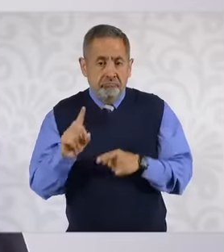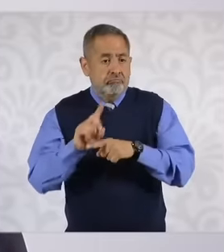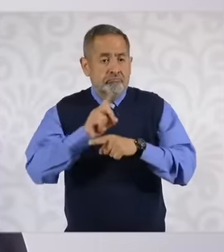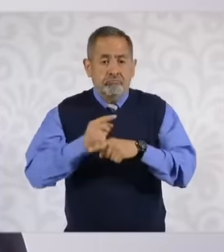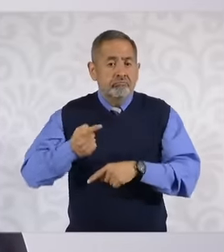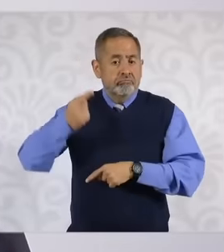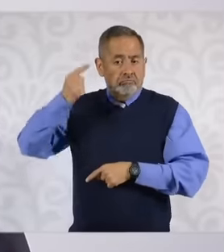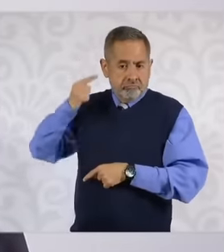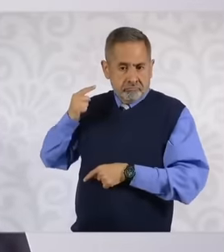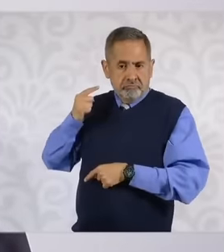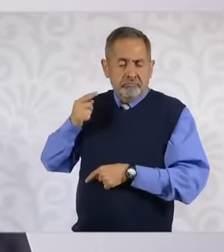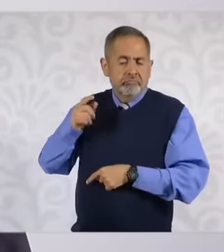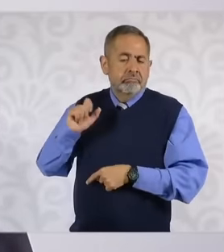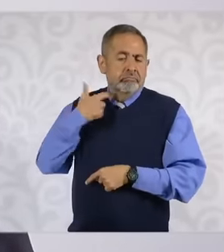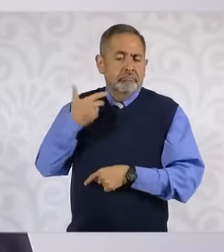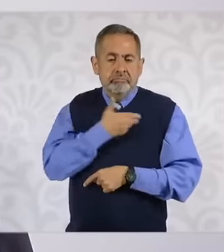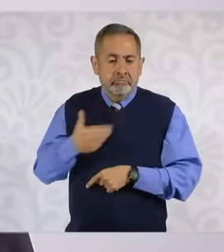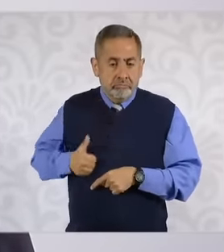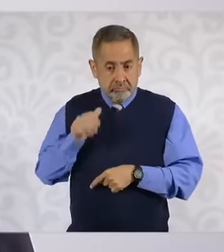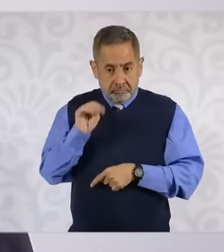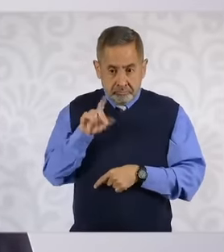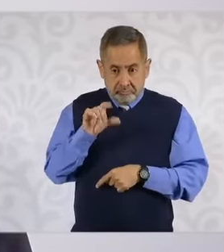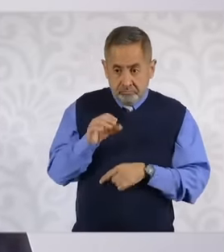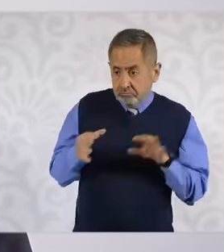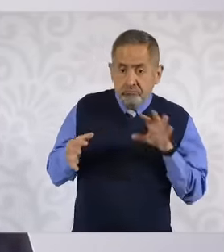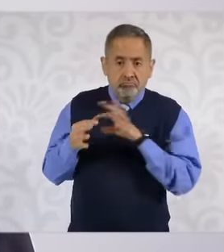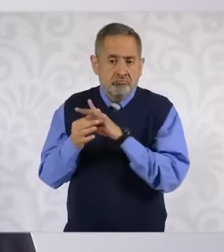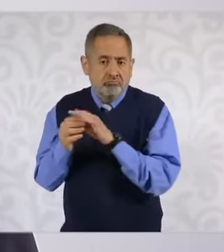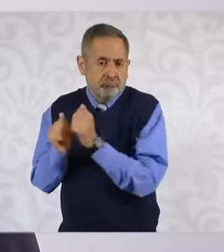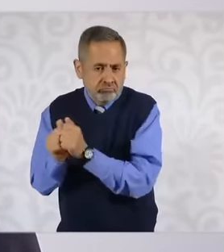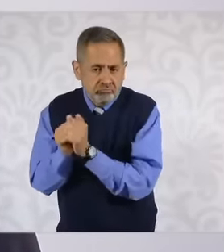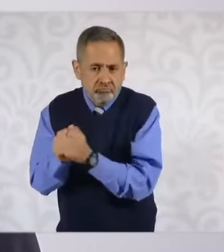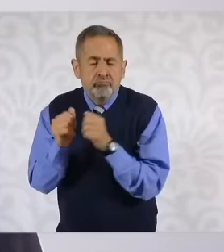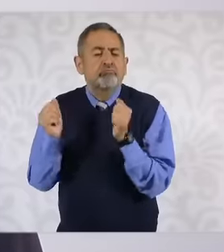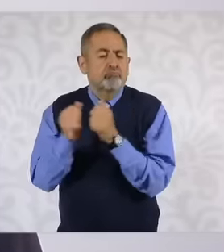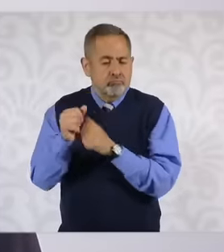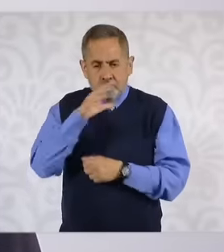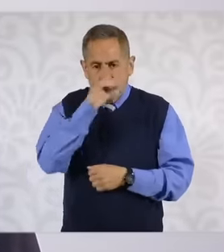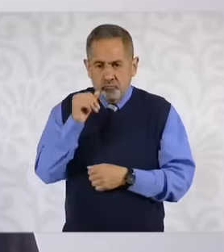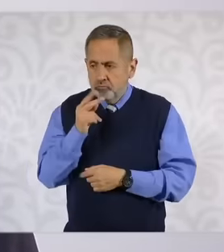promoted by President Andrés Manuel López Obrador who Cuban doctors will arrive in